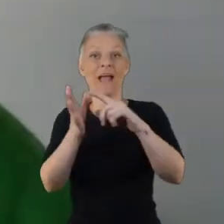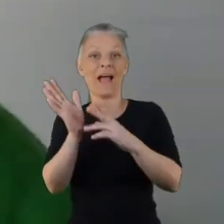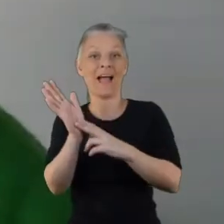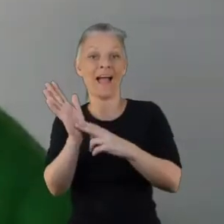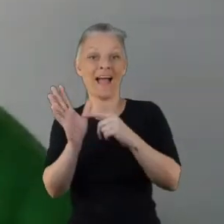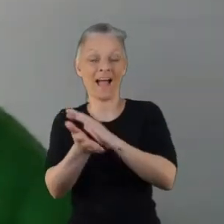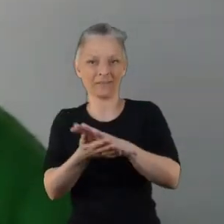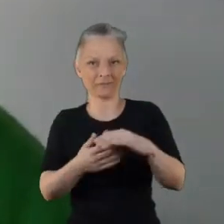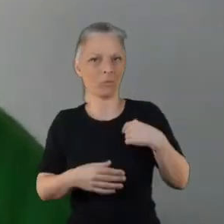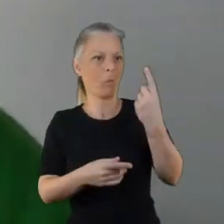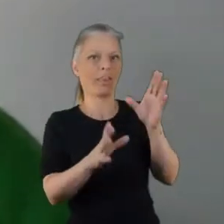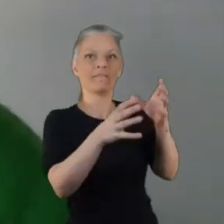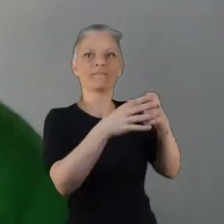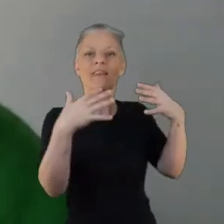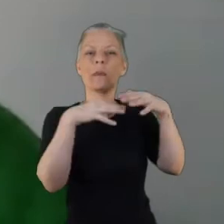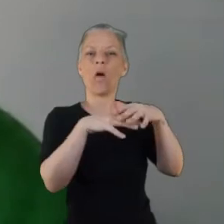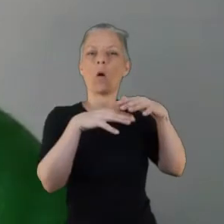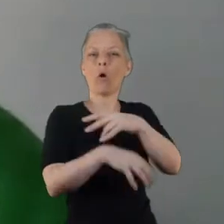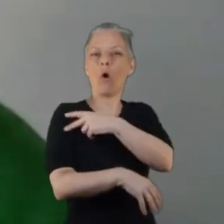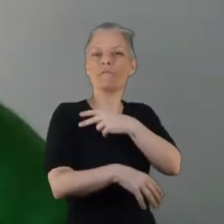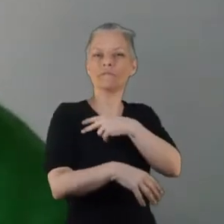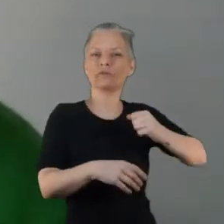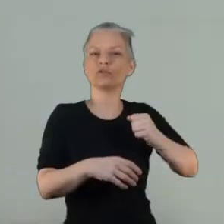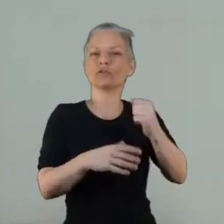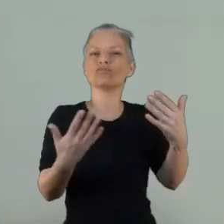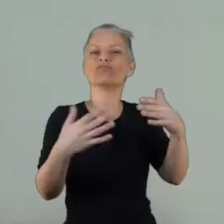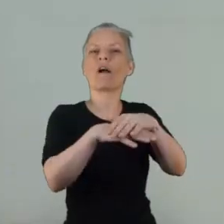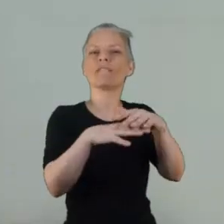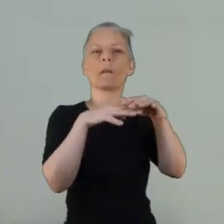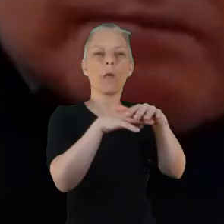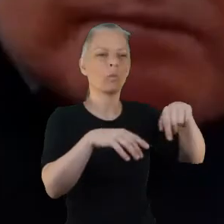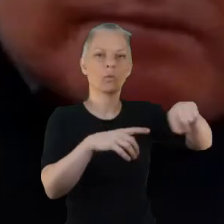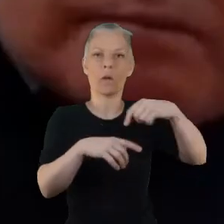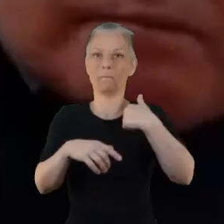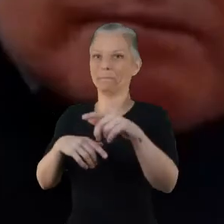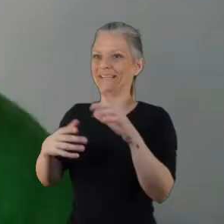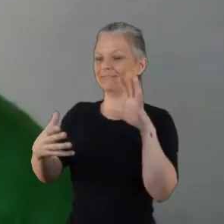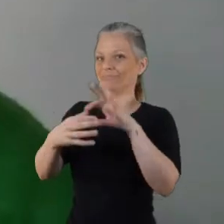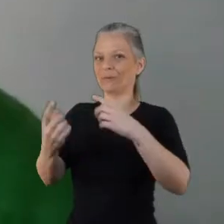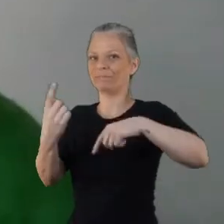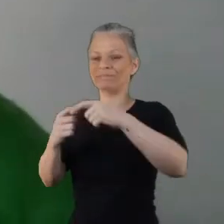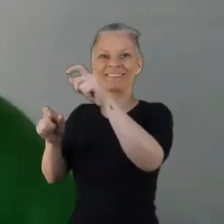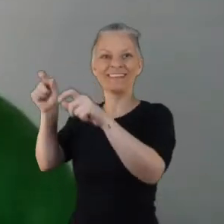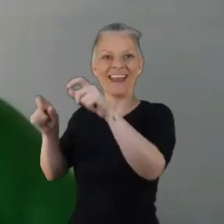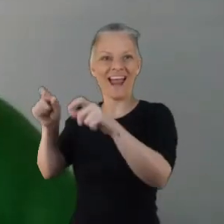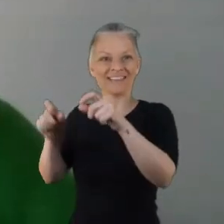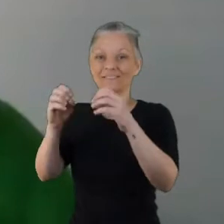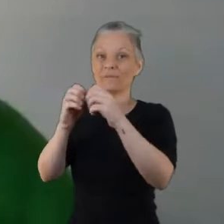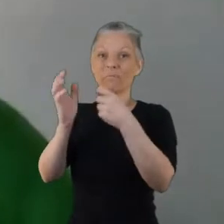here today by our guests Brian and Dom, Sian and Thomas who have got their own lived experience,